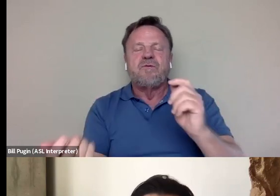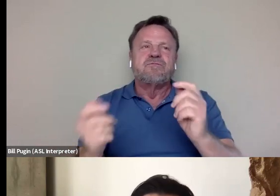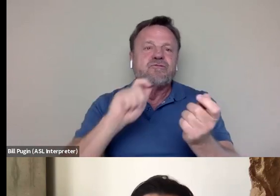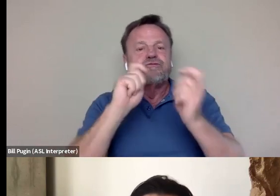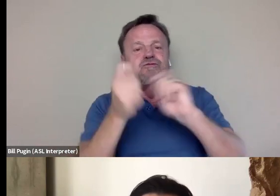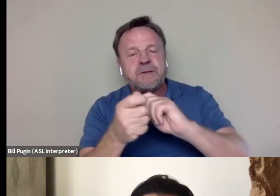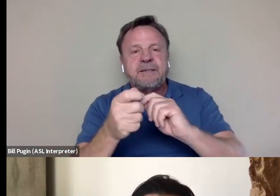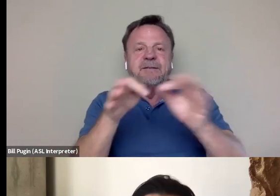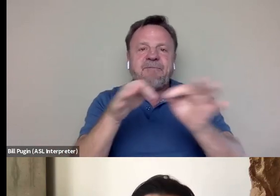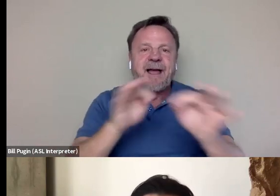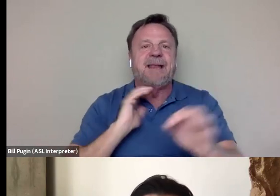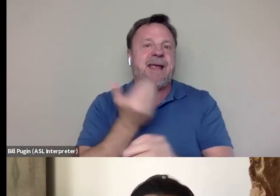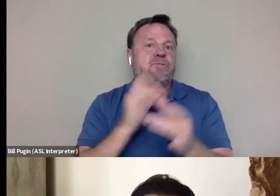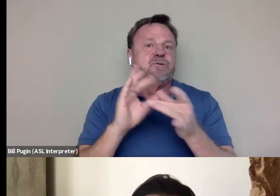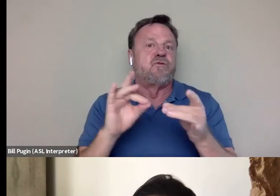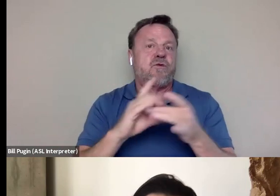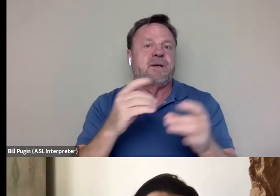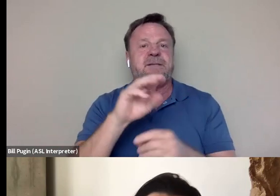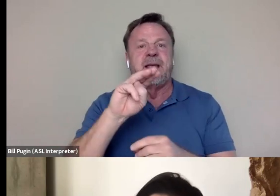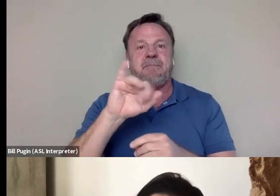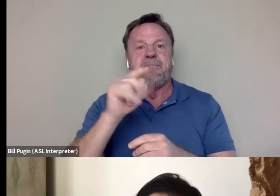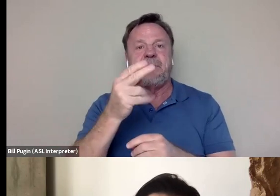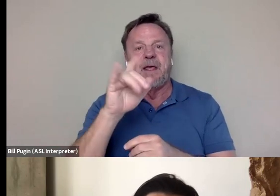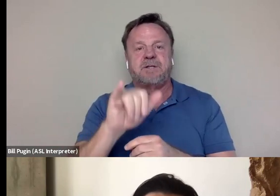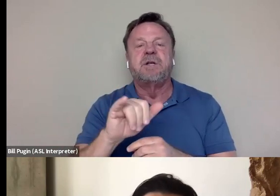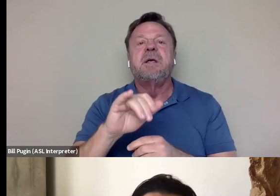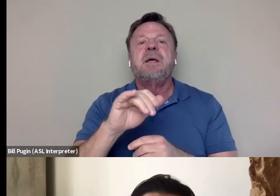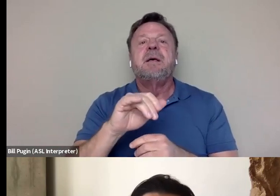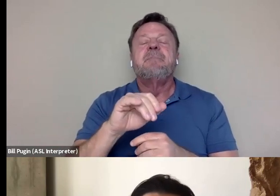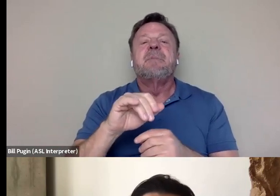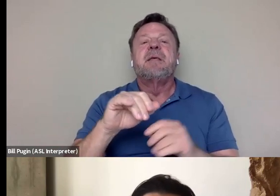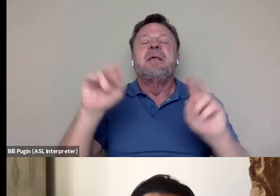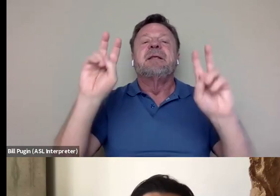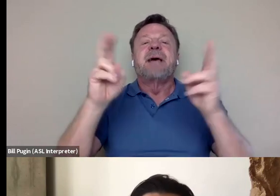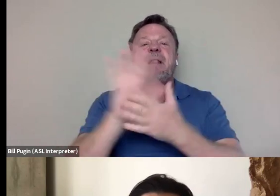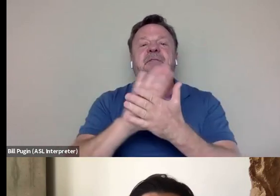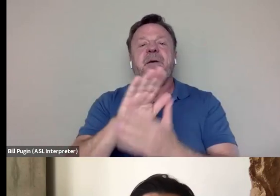I think as Bruce Lee said, and the title of this film "Be Water". We have to be fluid.